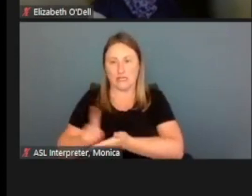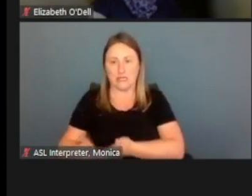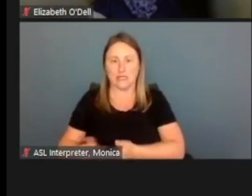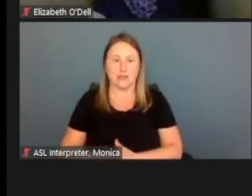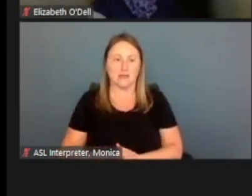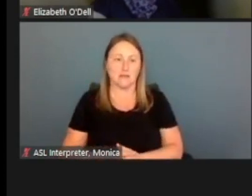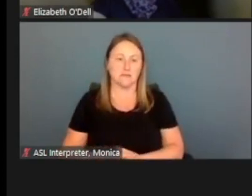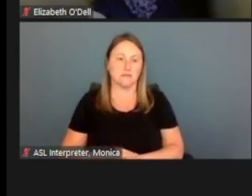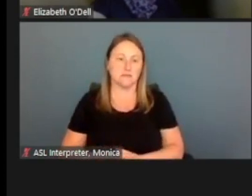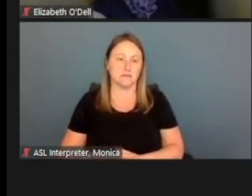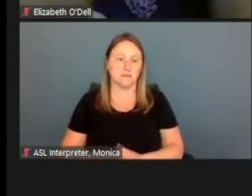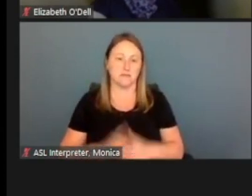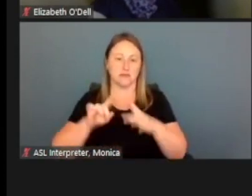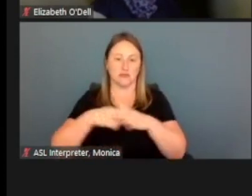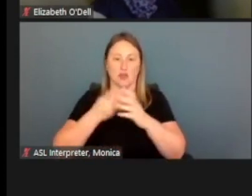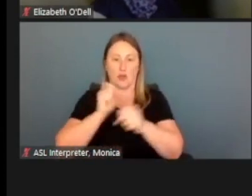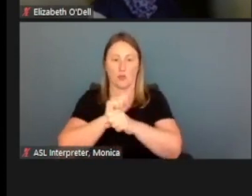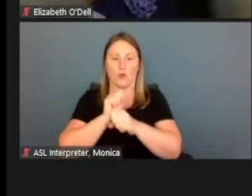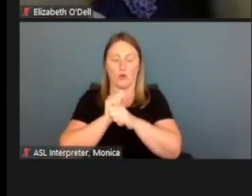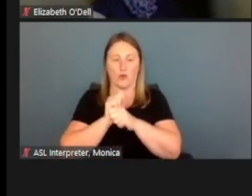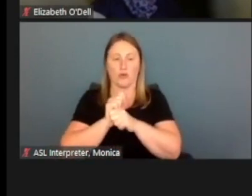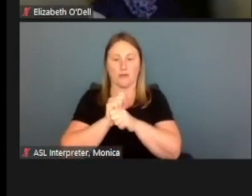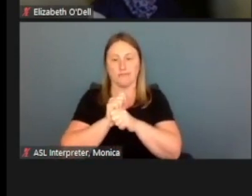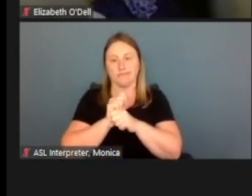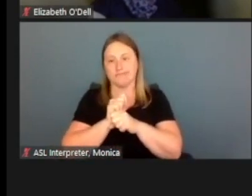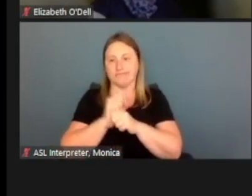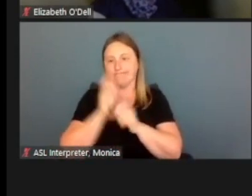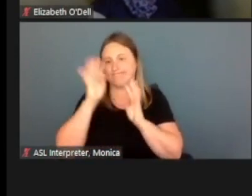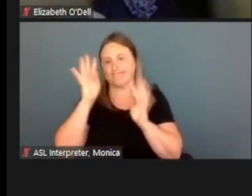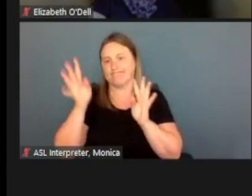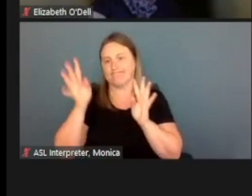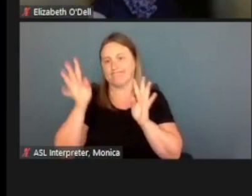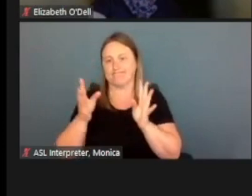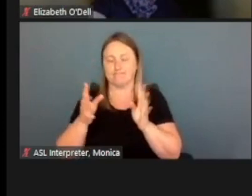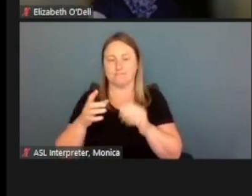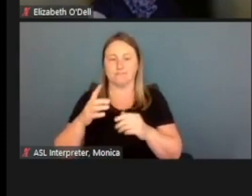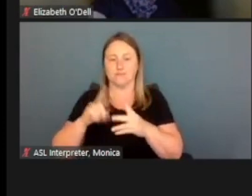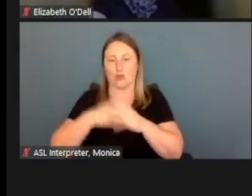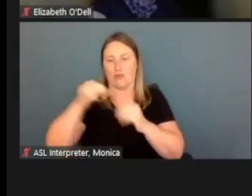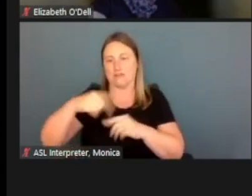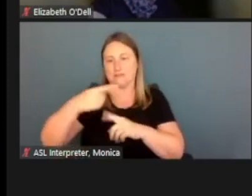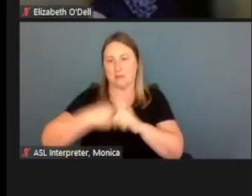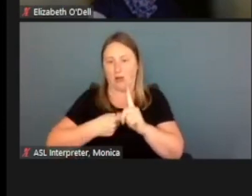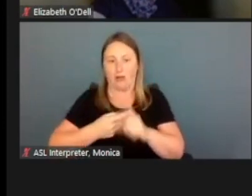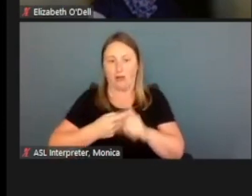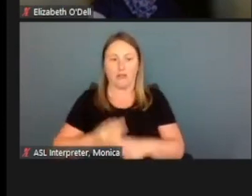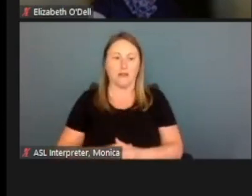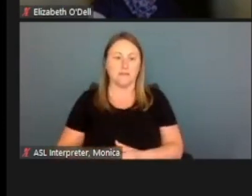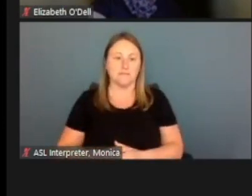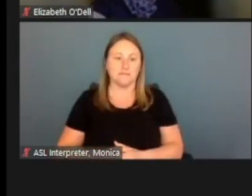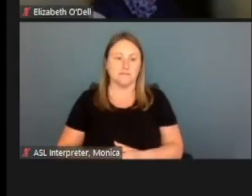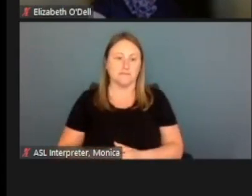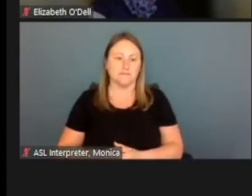He started working there, let's just say the beginning of this month and hit, Next.